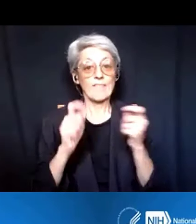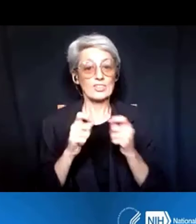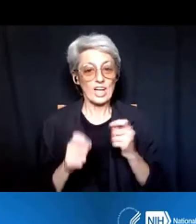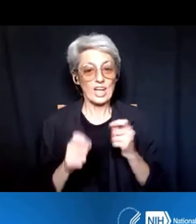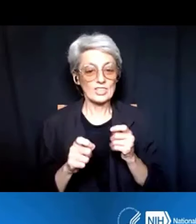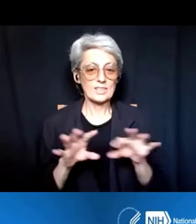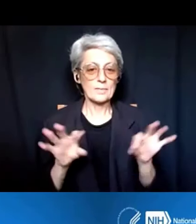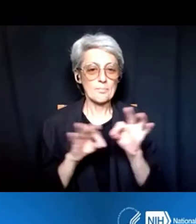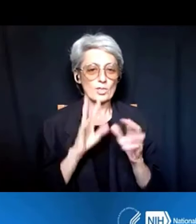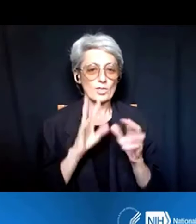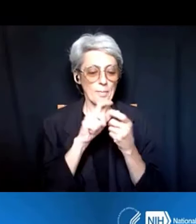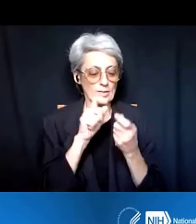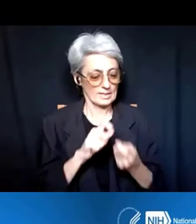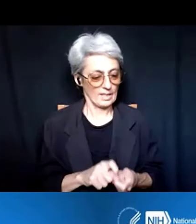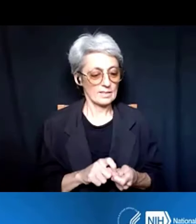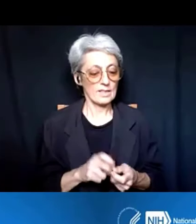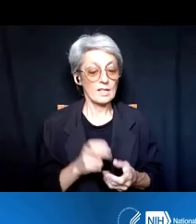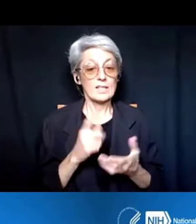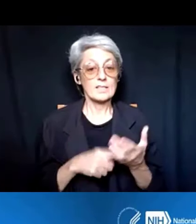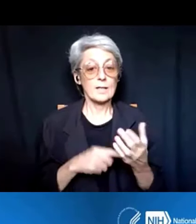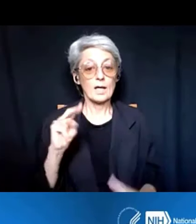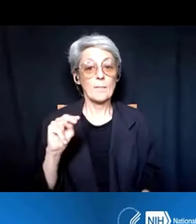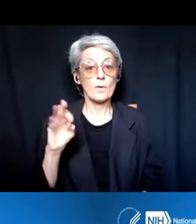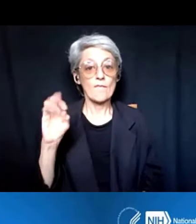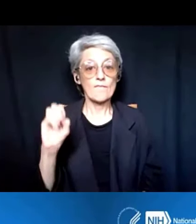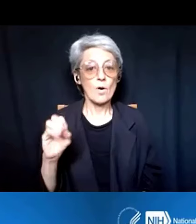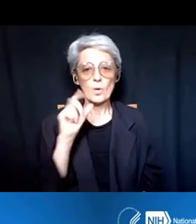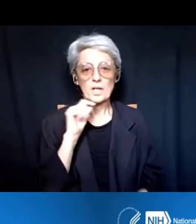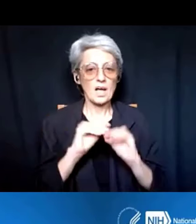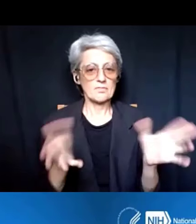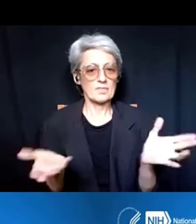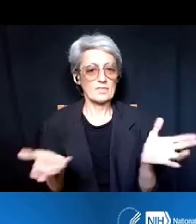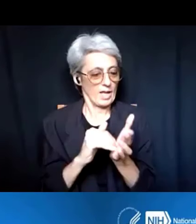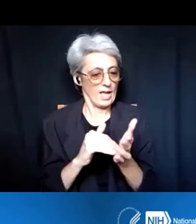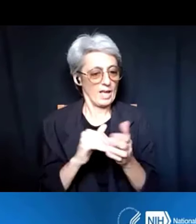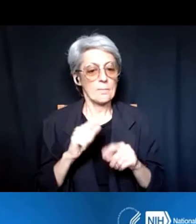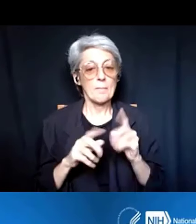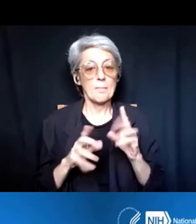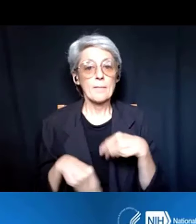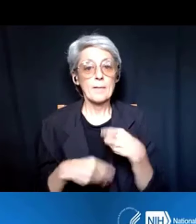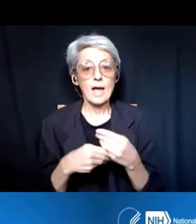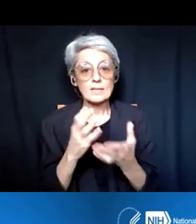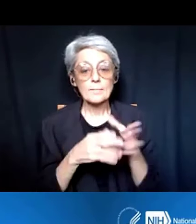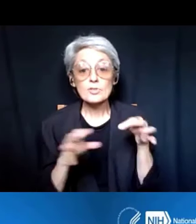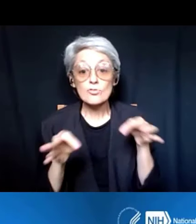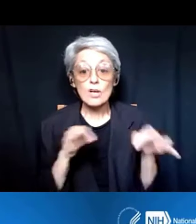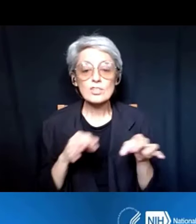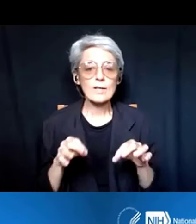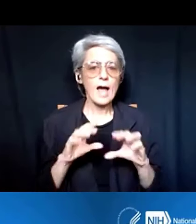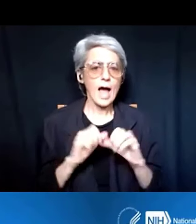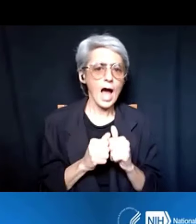Notices of Funding Opportunity that won't be reissued, but we might give you some additional instructions to say, how do you comply with this, going forward?